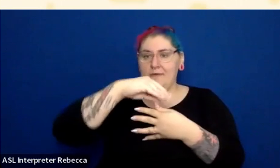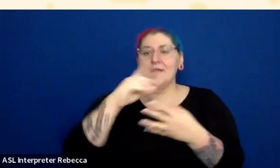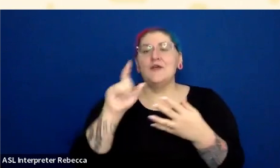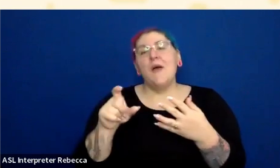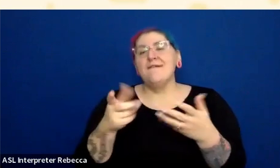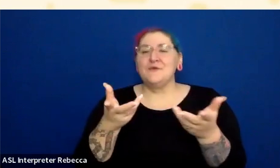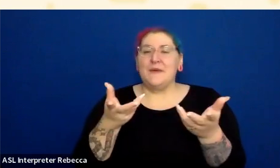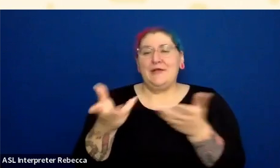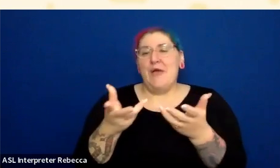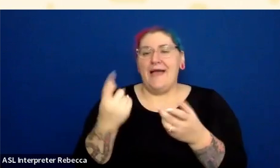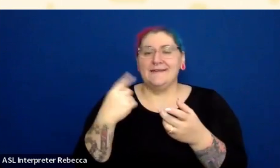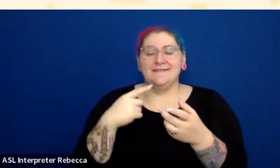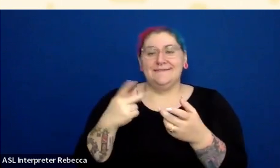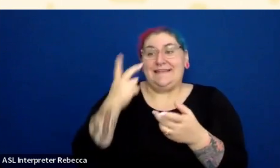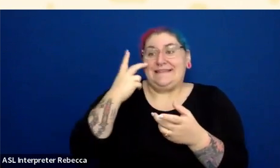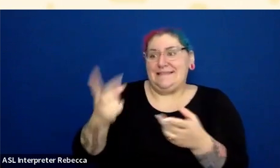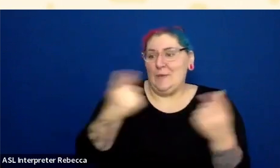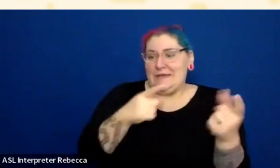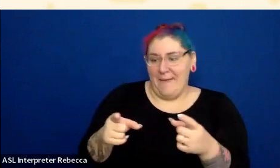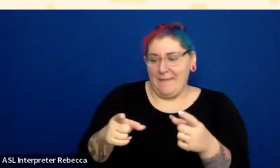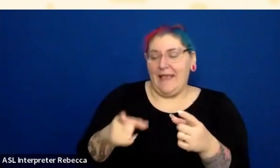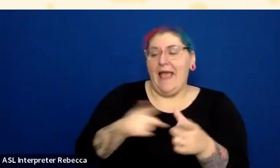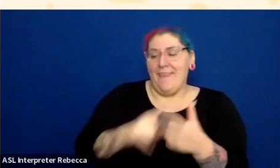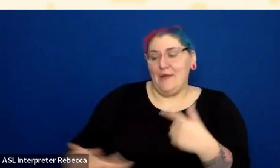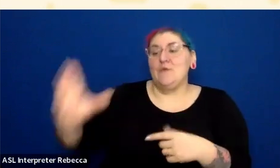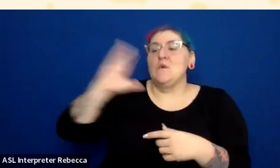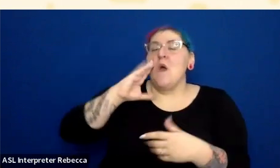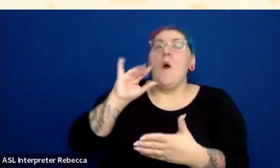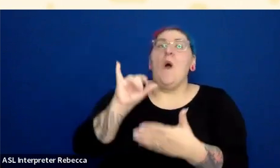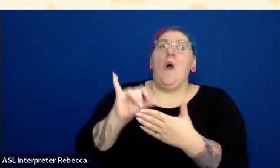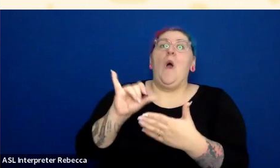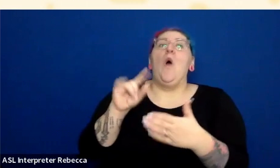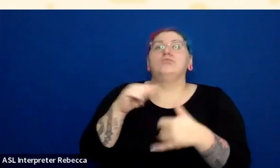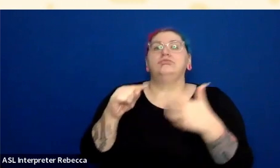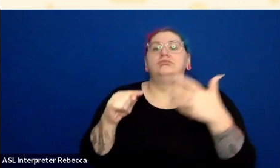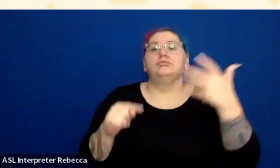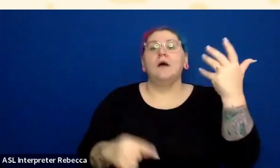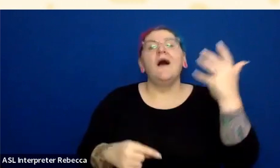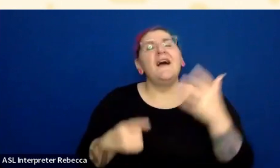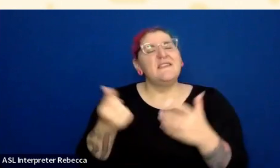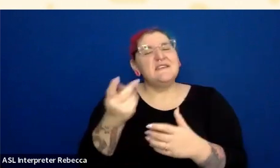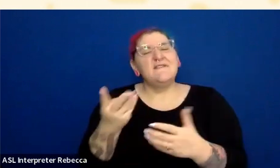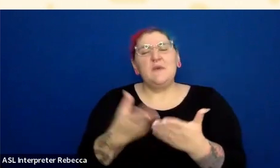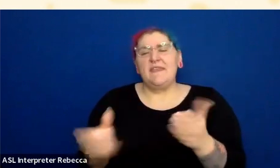There are only a few things that you can detect just at a glance or using tools like WAVE.